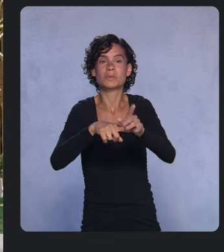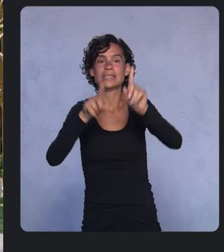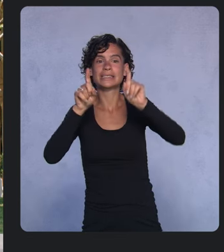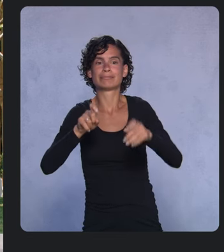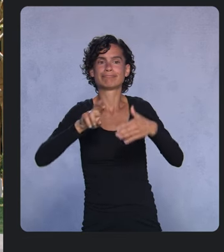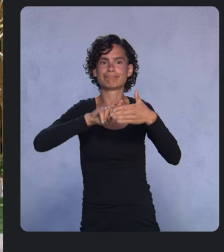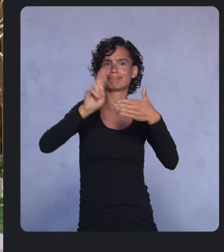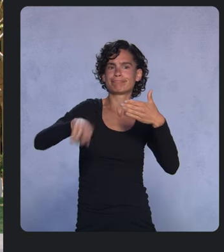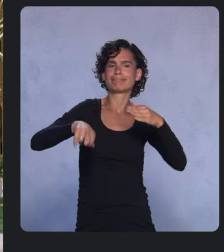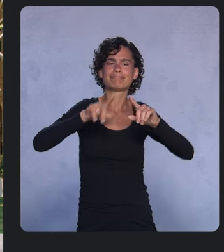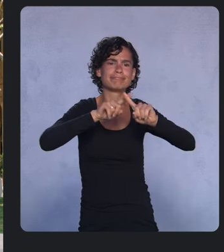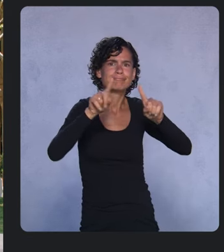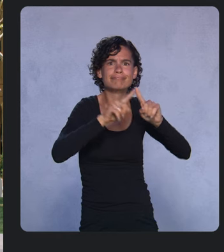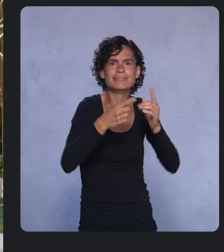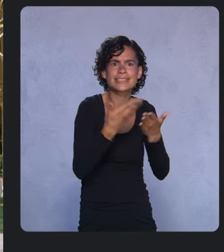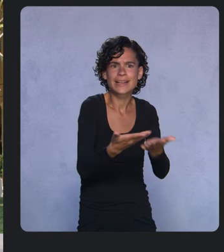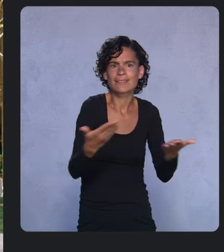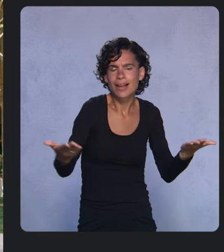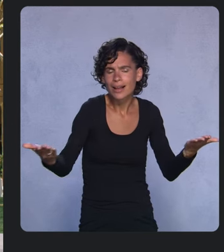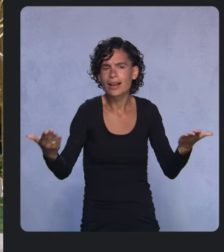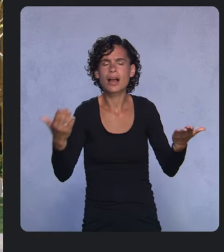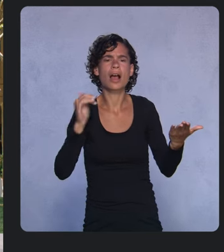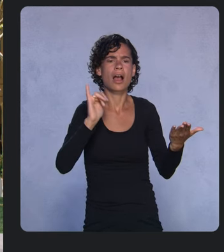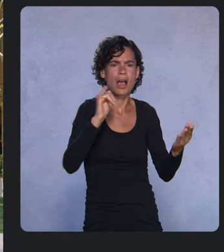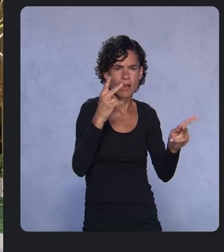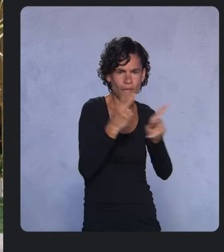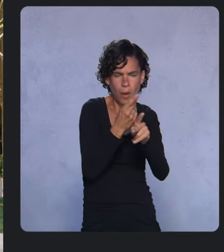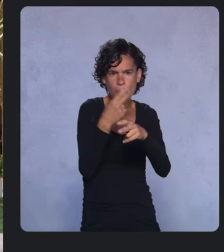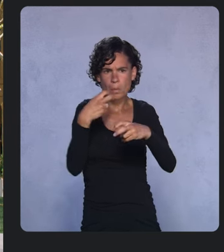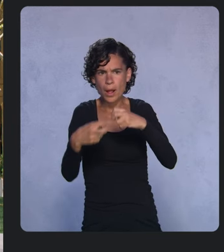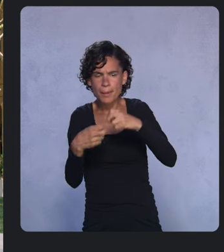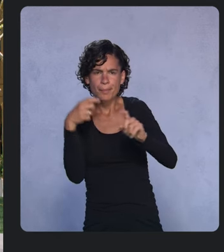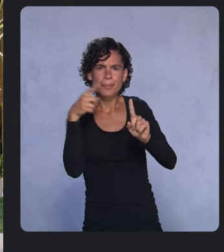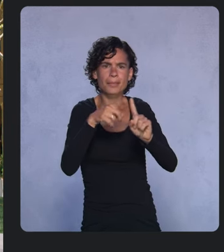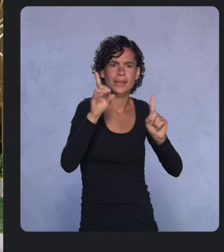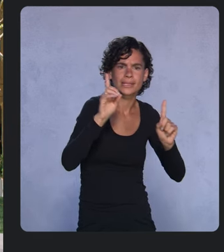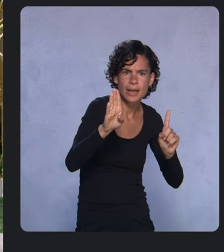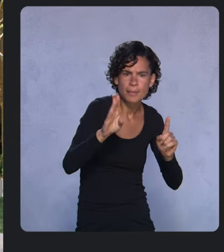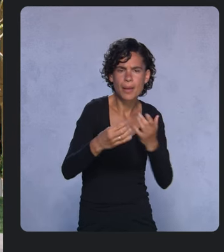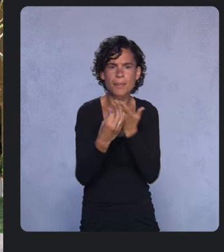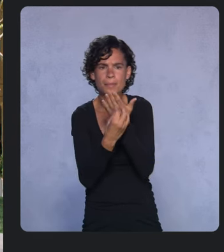debugging databases and background tests with the app inspector, or making your apps more accessible